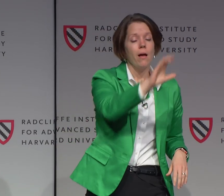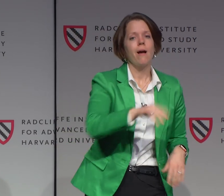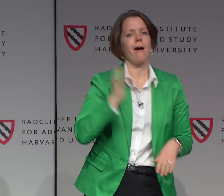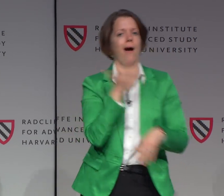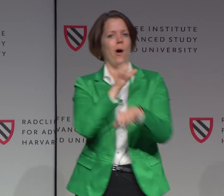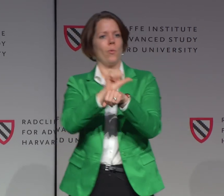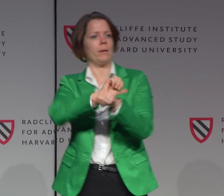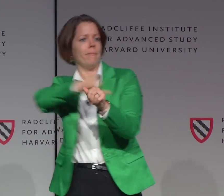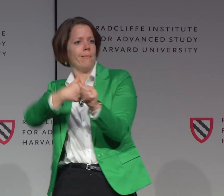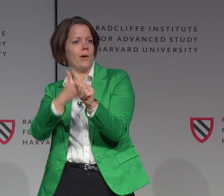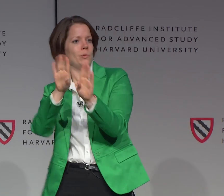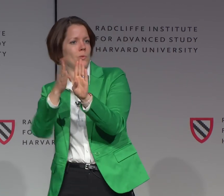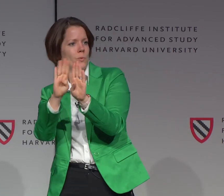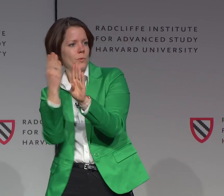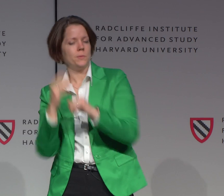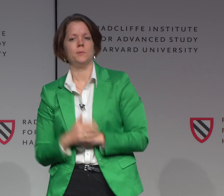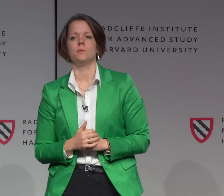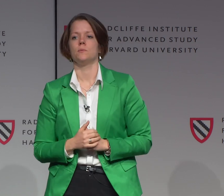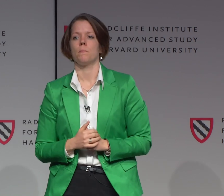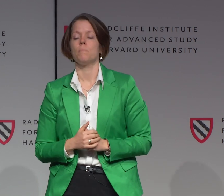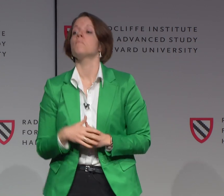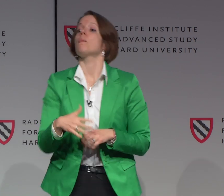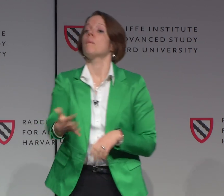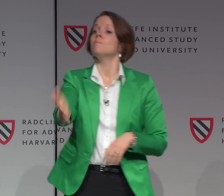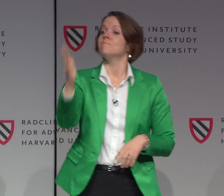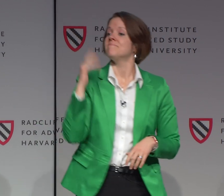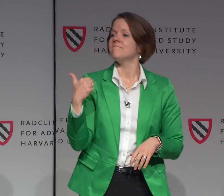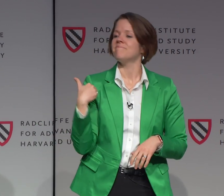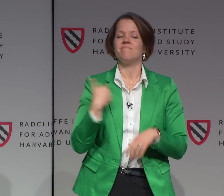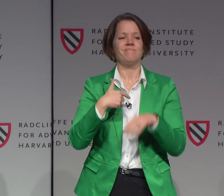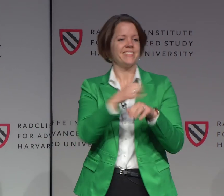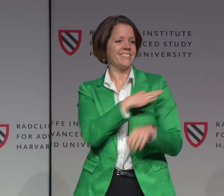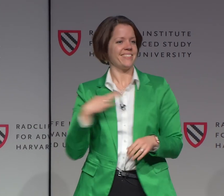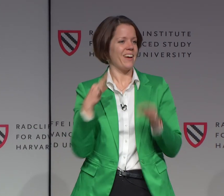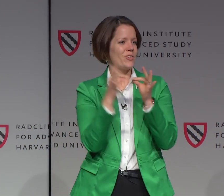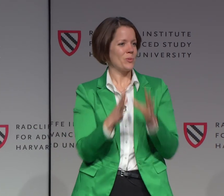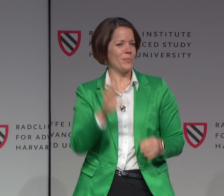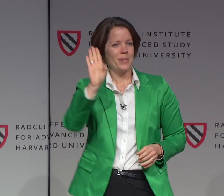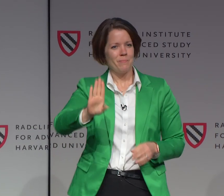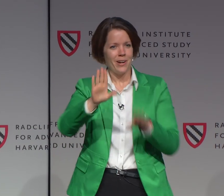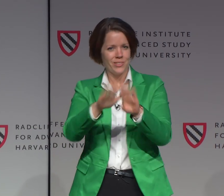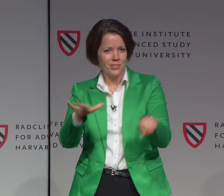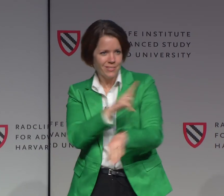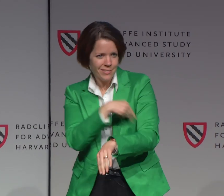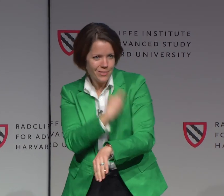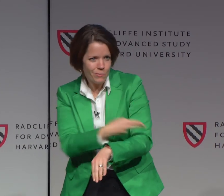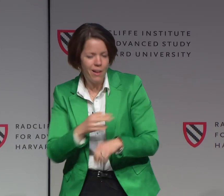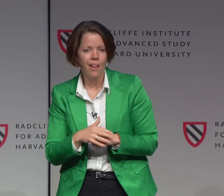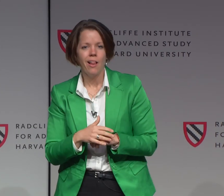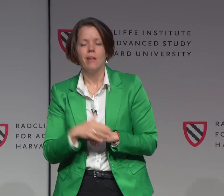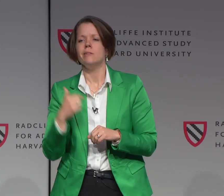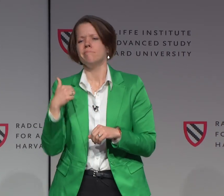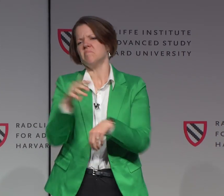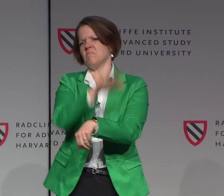interpreter, whether it's in public or behind closed doors. Here's the scenario. As a staff interpreter, I was working